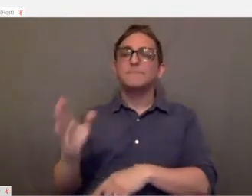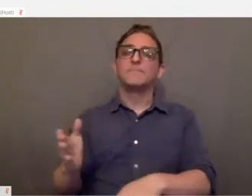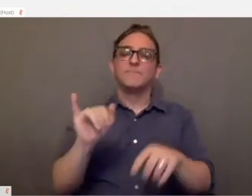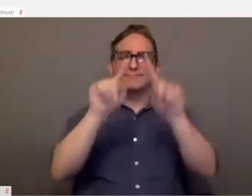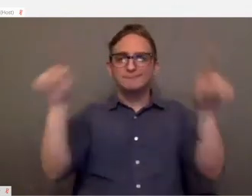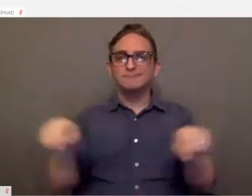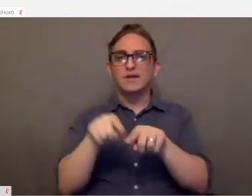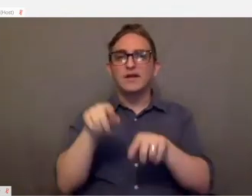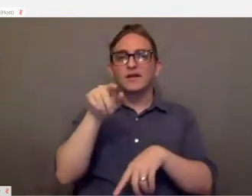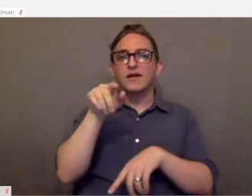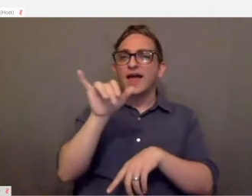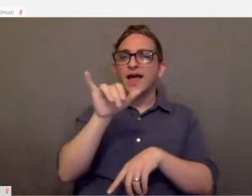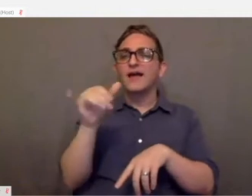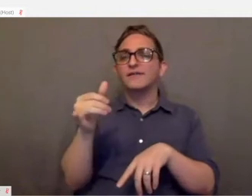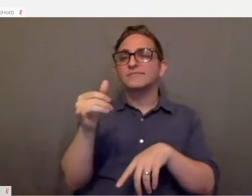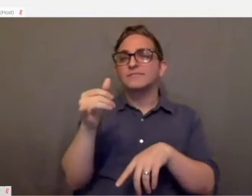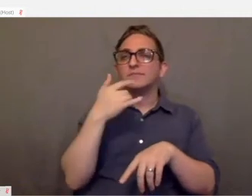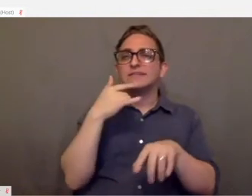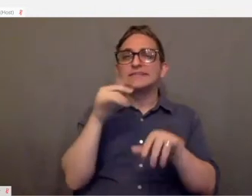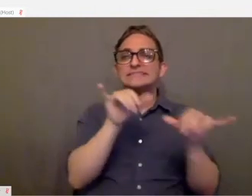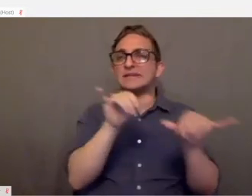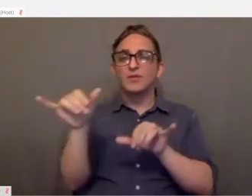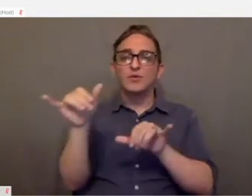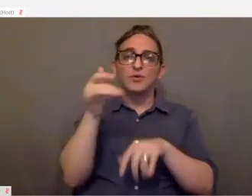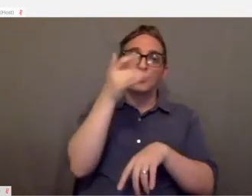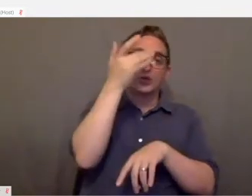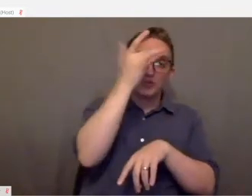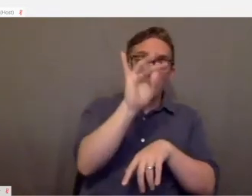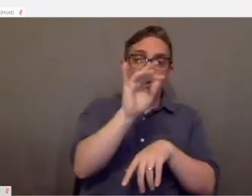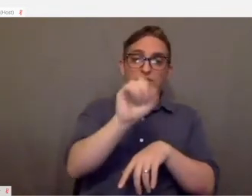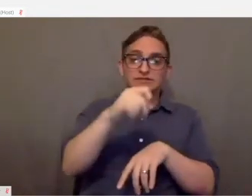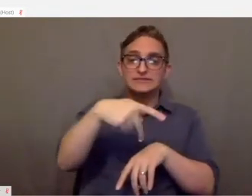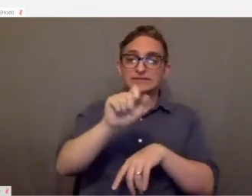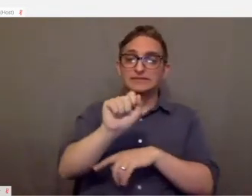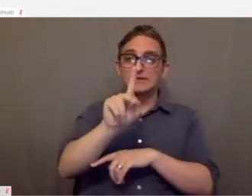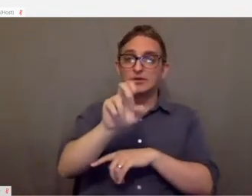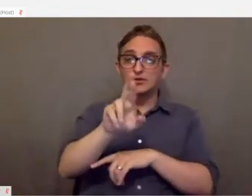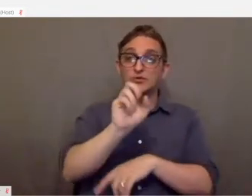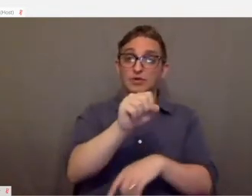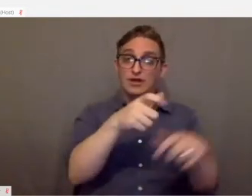So these are very similar to smart speakers with the exception of the fact that all of